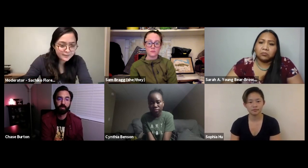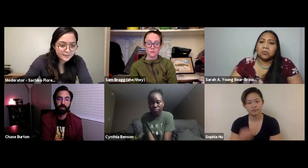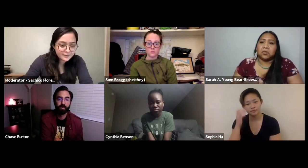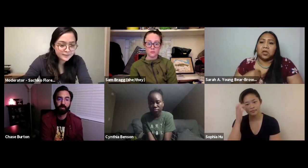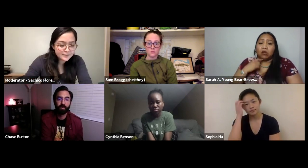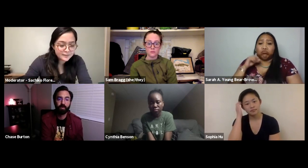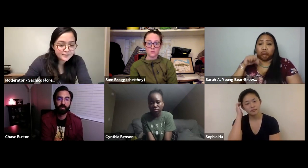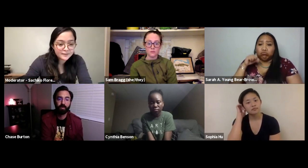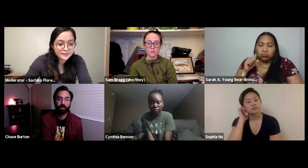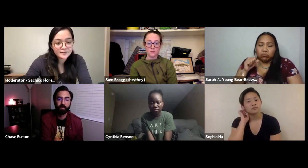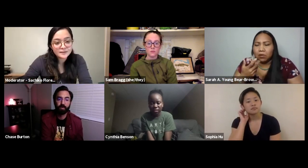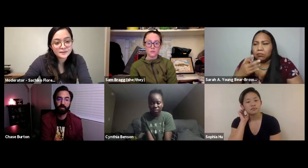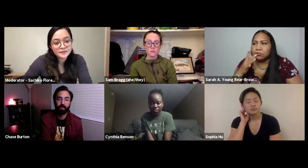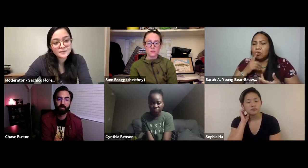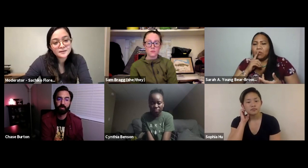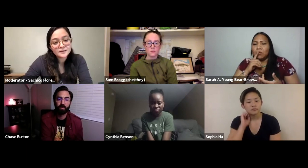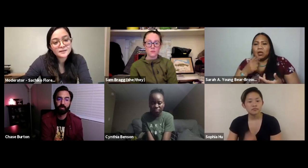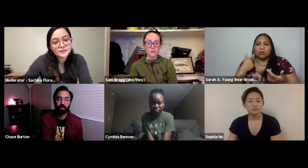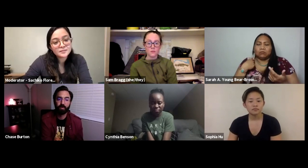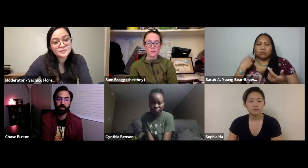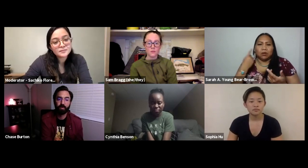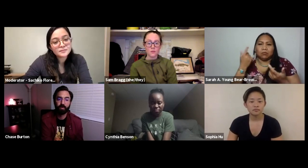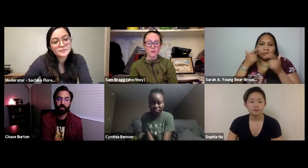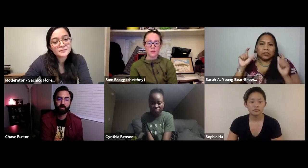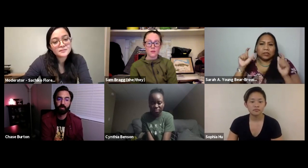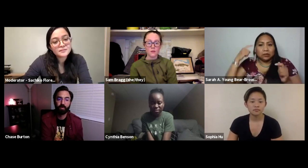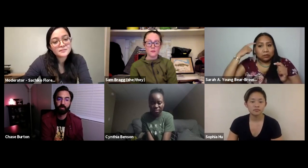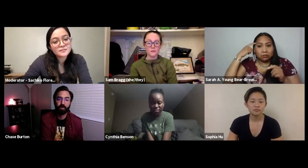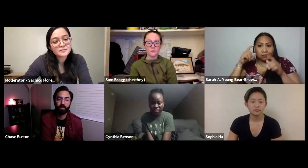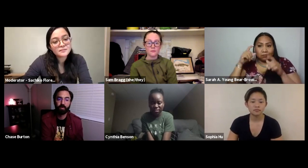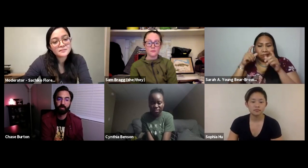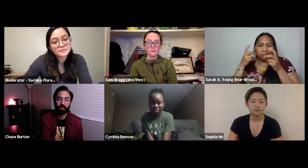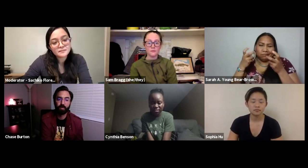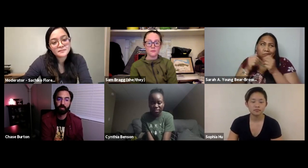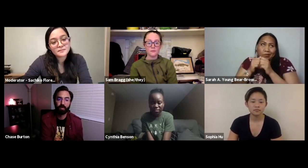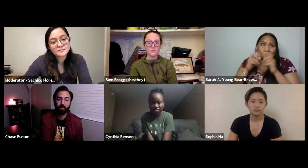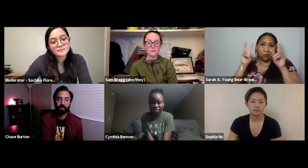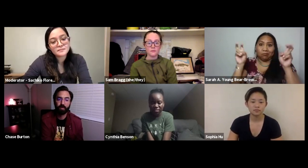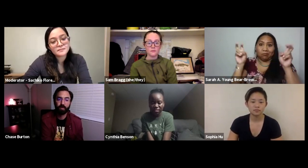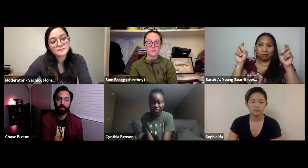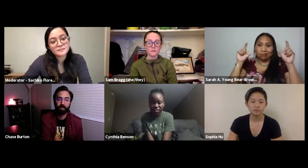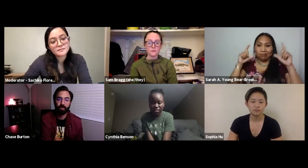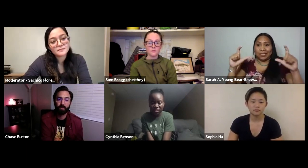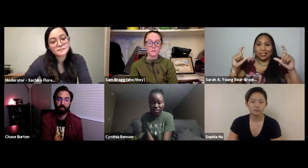add something. SARAH: Yeah, actually. Yes, what I was thinking in mind